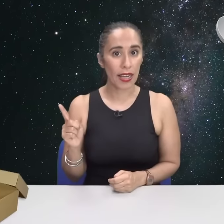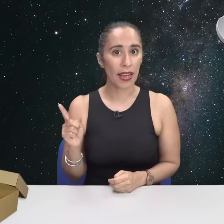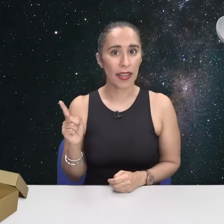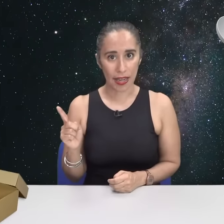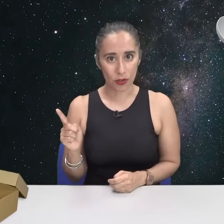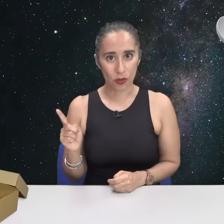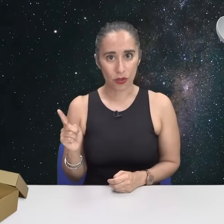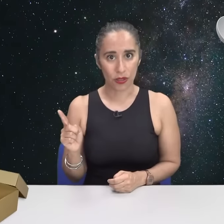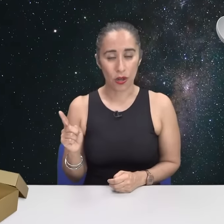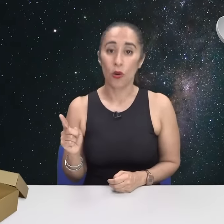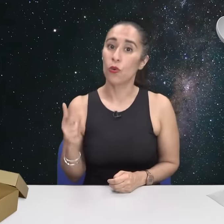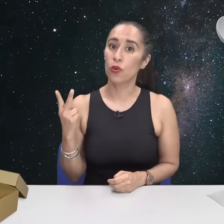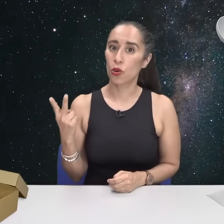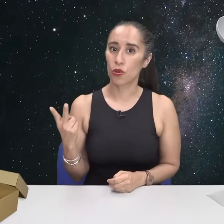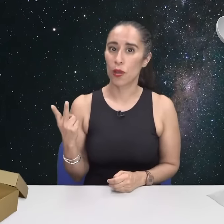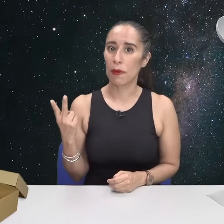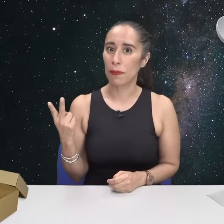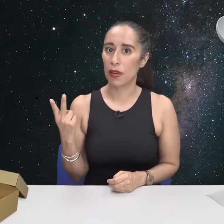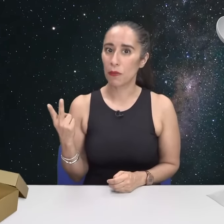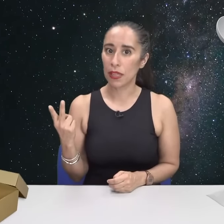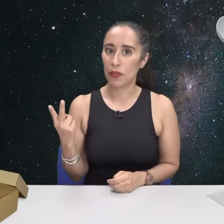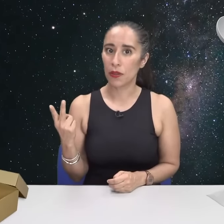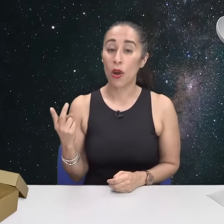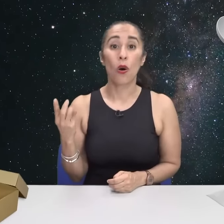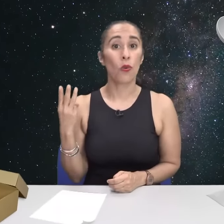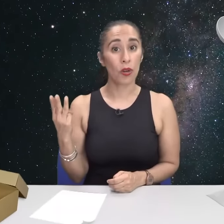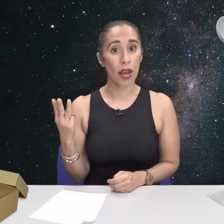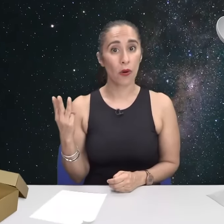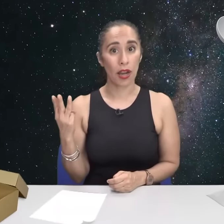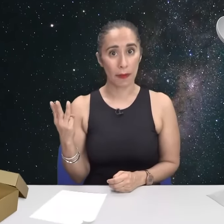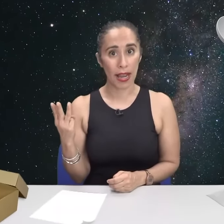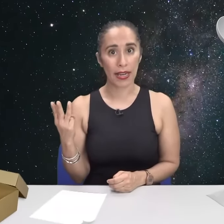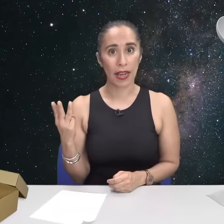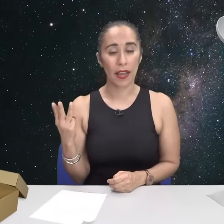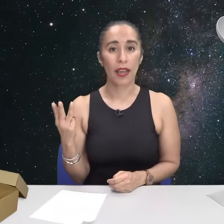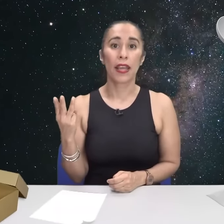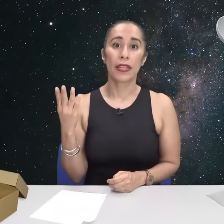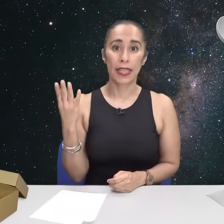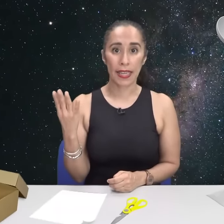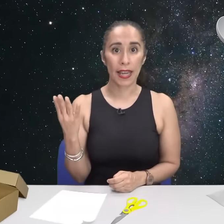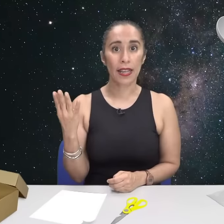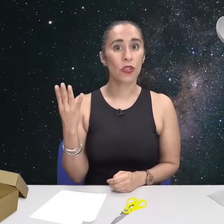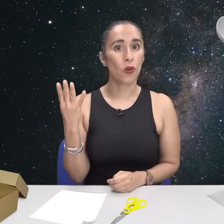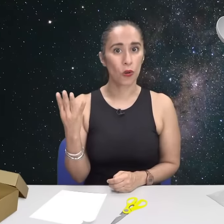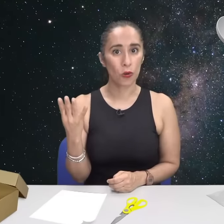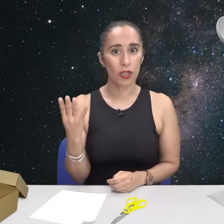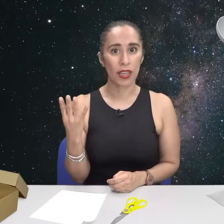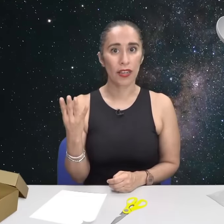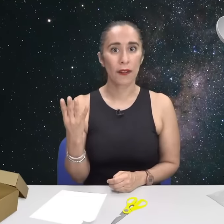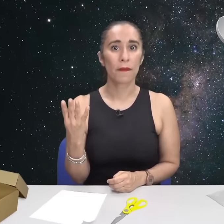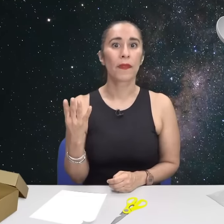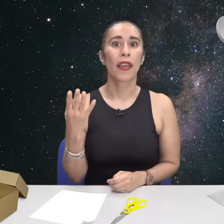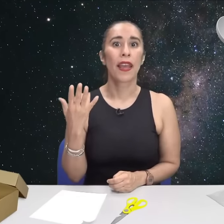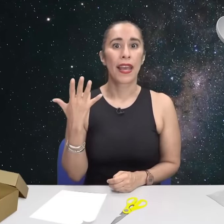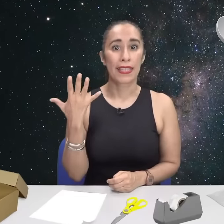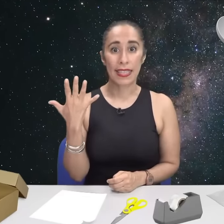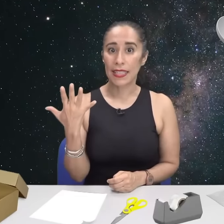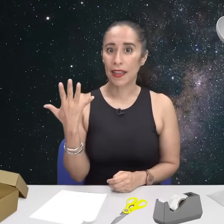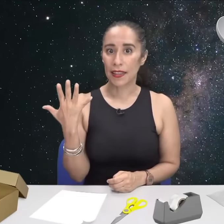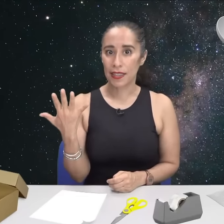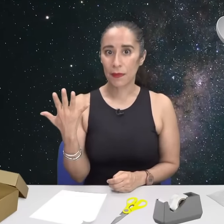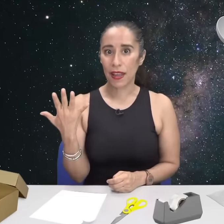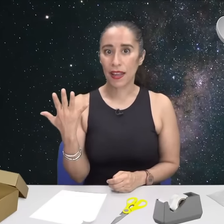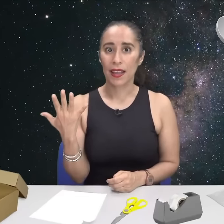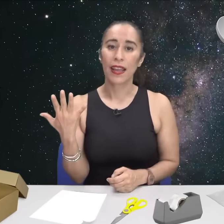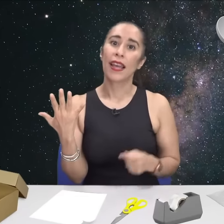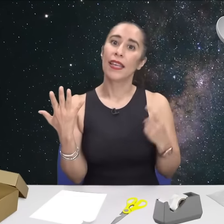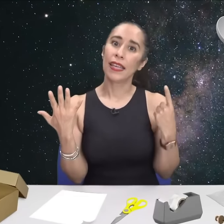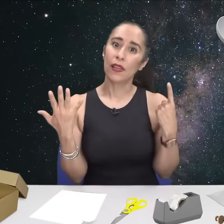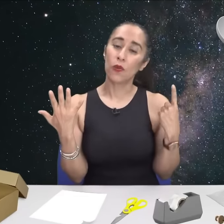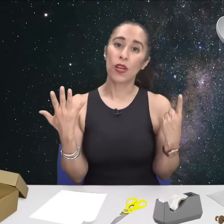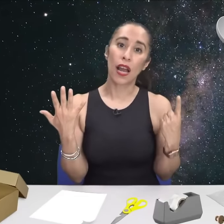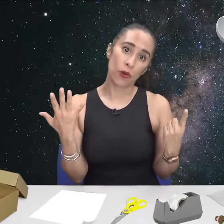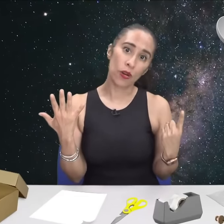art box, a piece of aluminum foil, a white sheet of paper, scissors or a cutter, adhesive tape and a needle